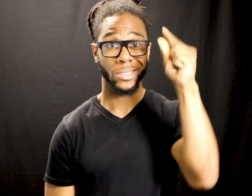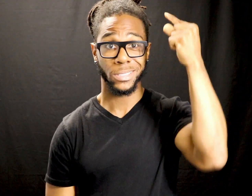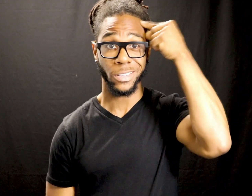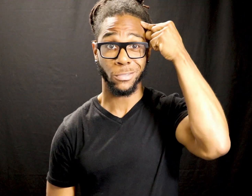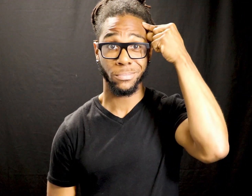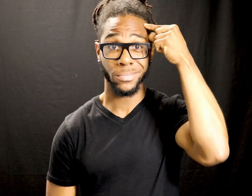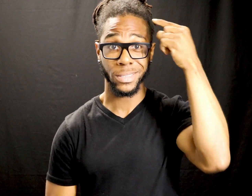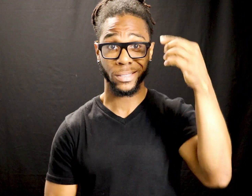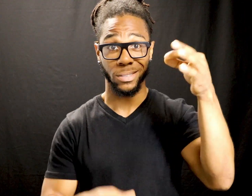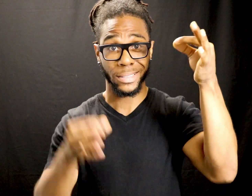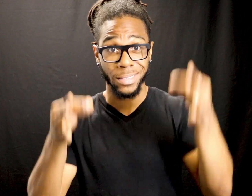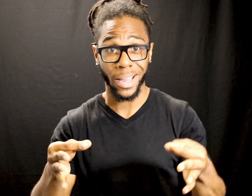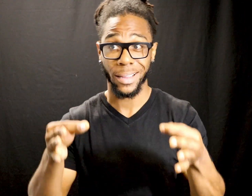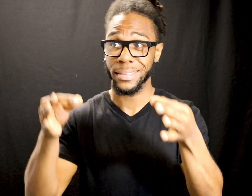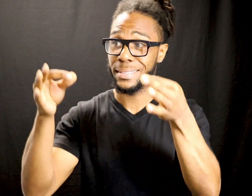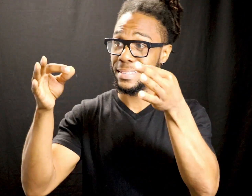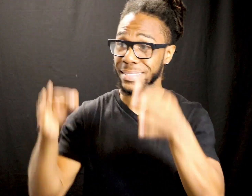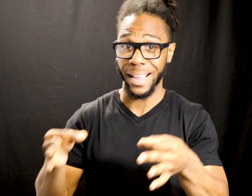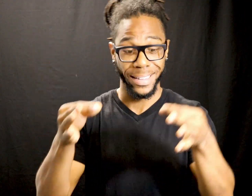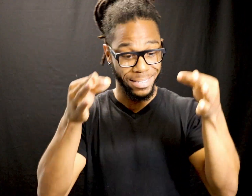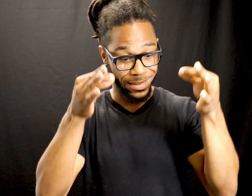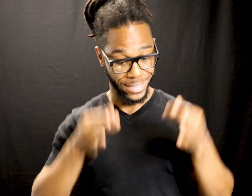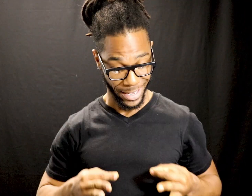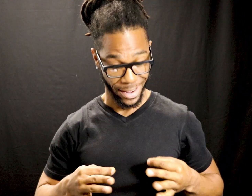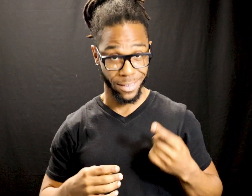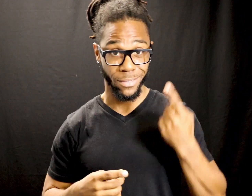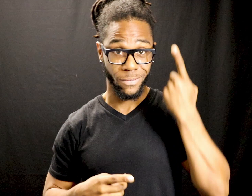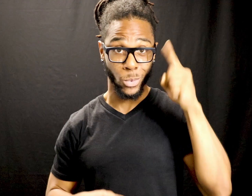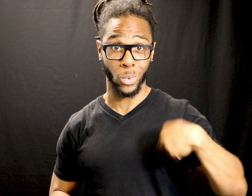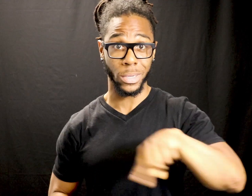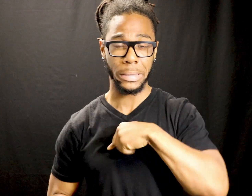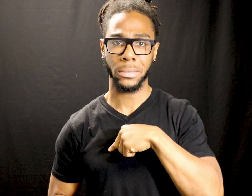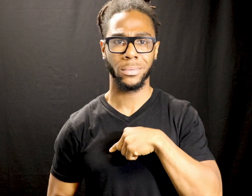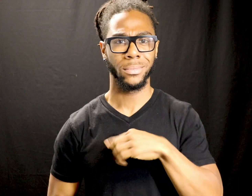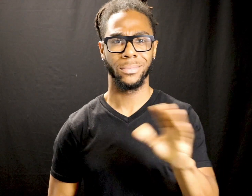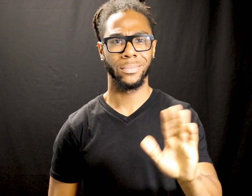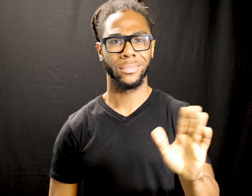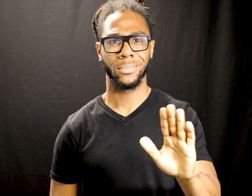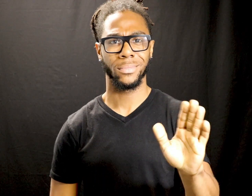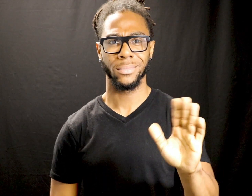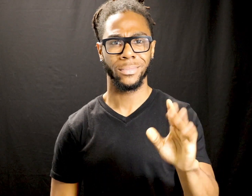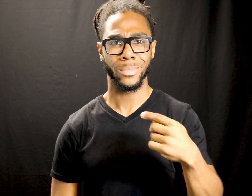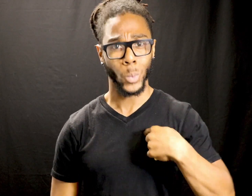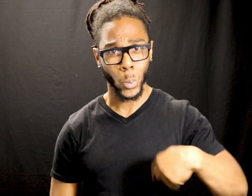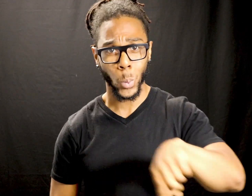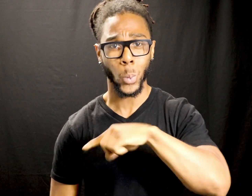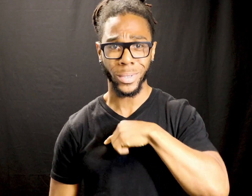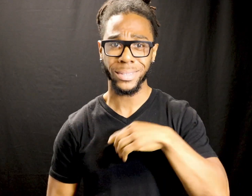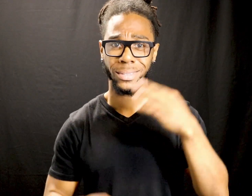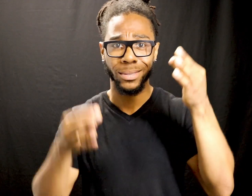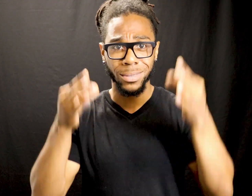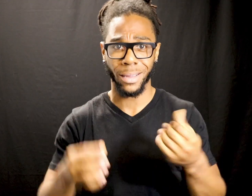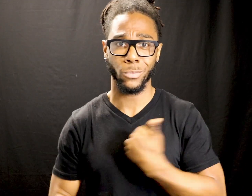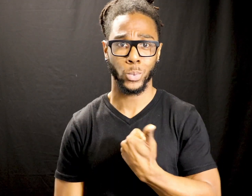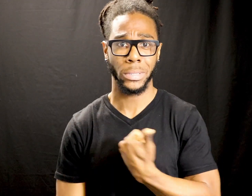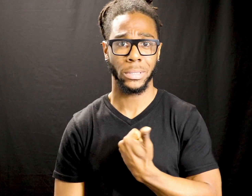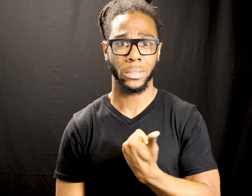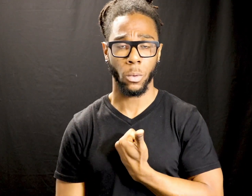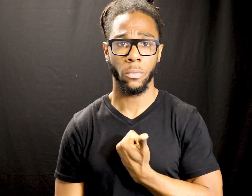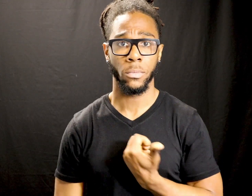We don't want the Government making decisions about us without us.